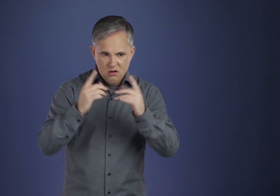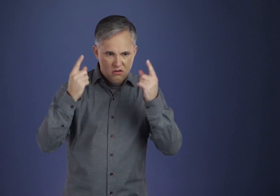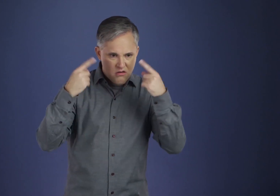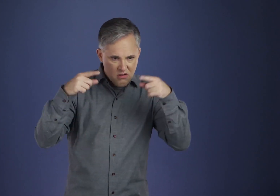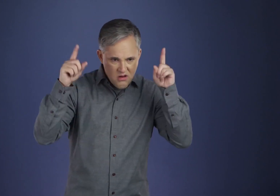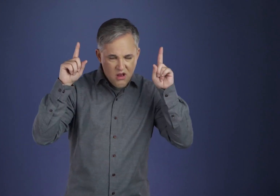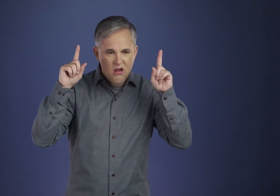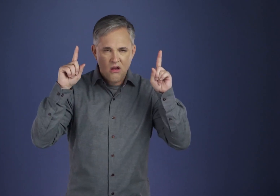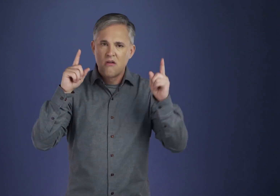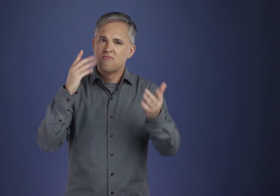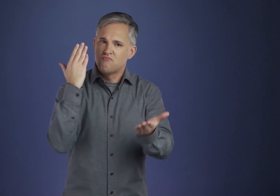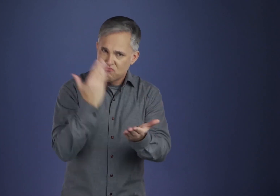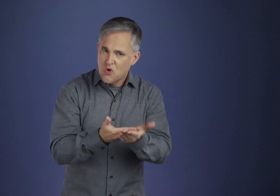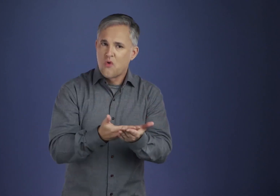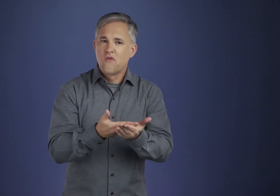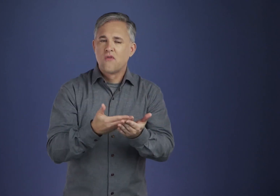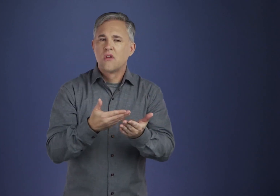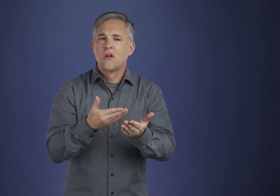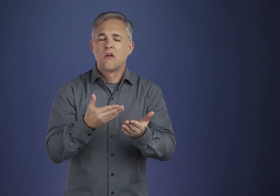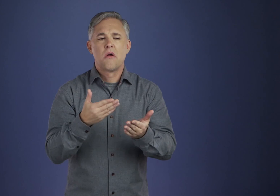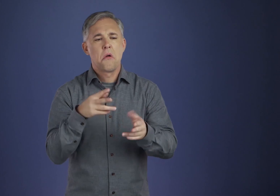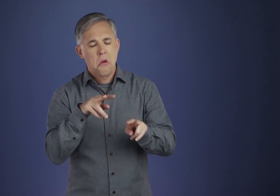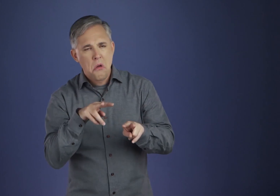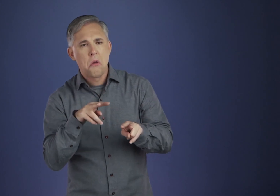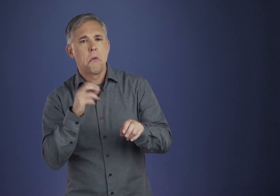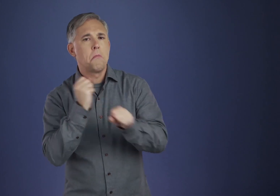still be unconvincing or quite objectionable.